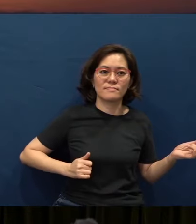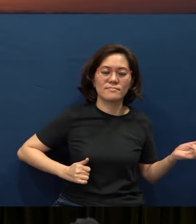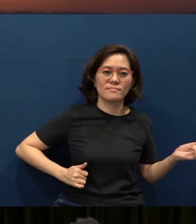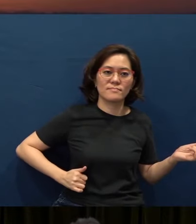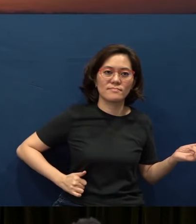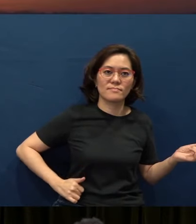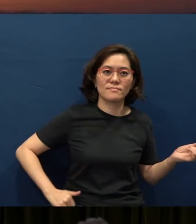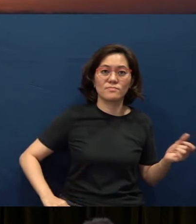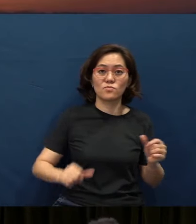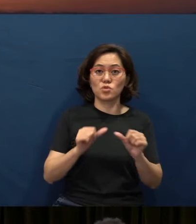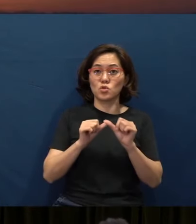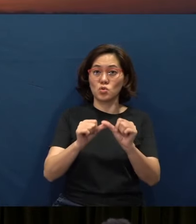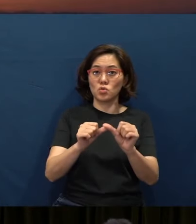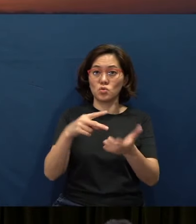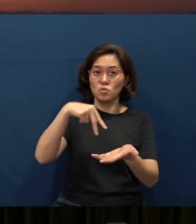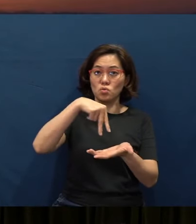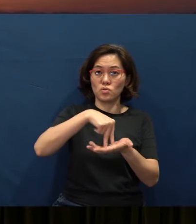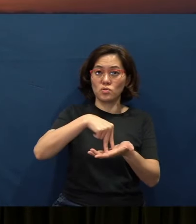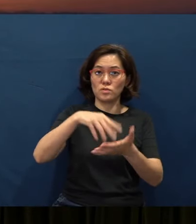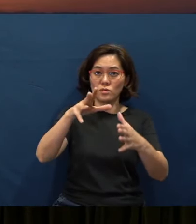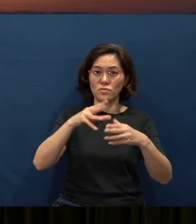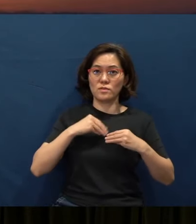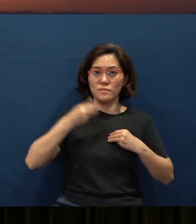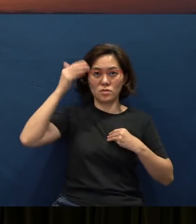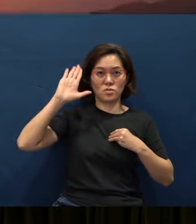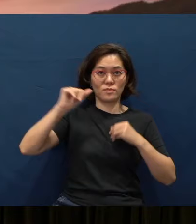Let’s remain standing and receive the Lord’s benediction.